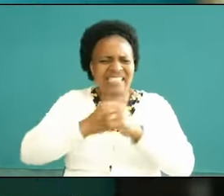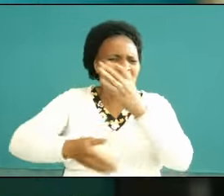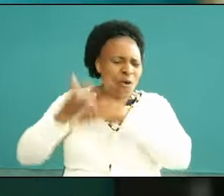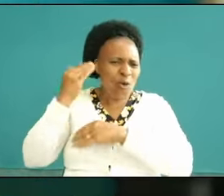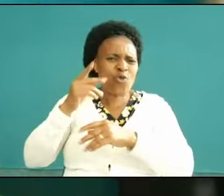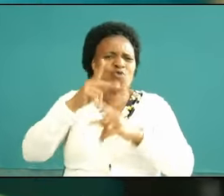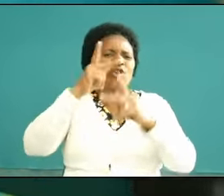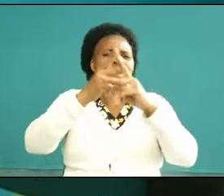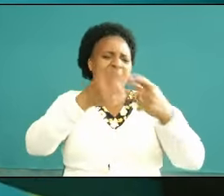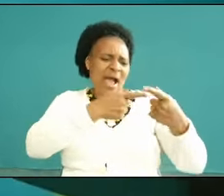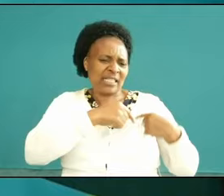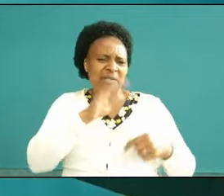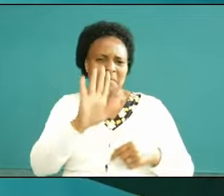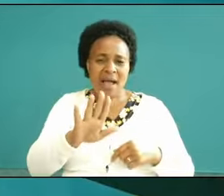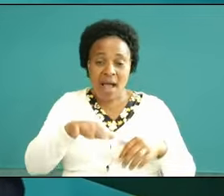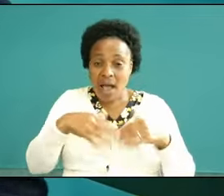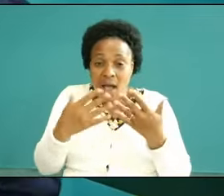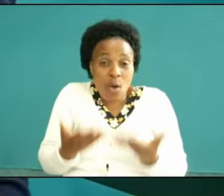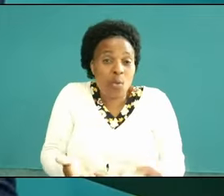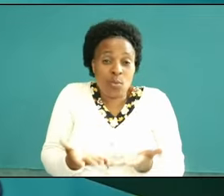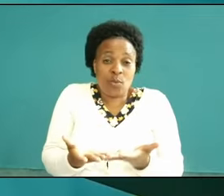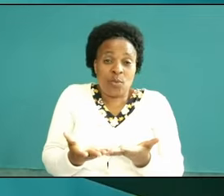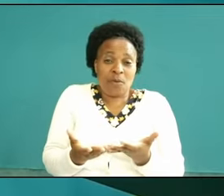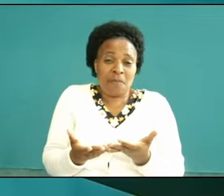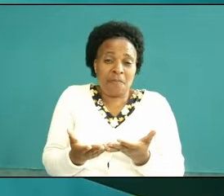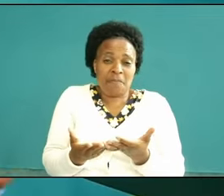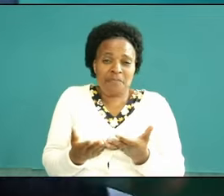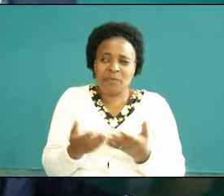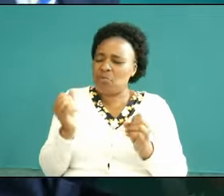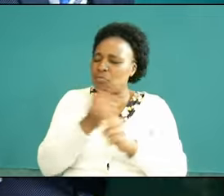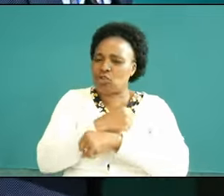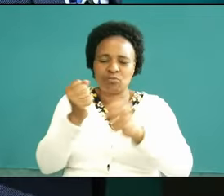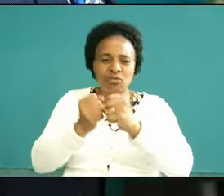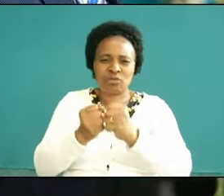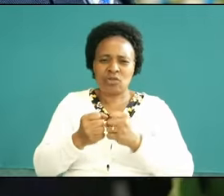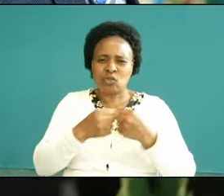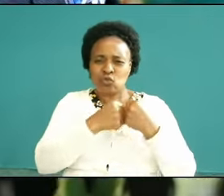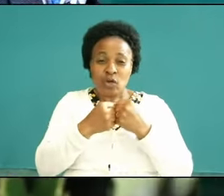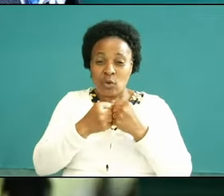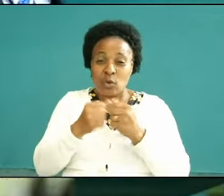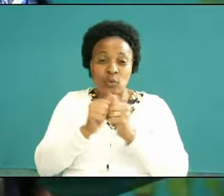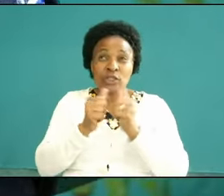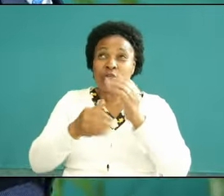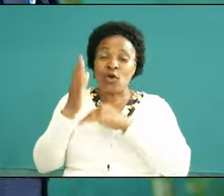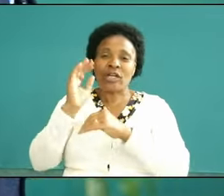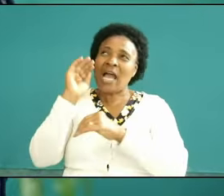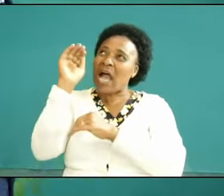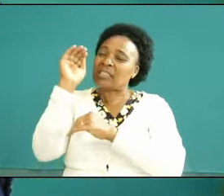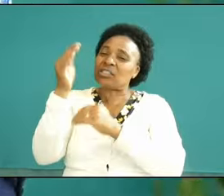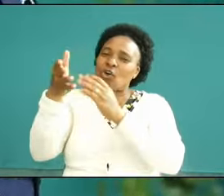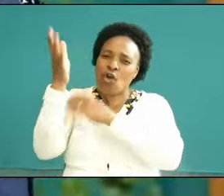your heart we people struggle to let go they say I forgive you but I never